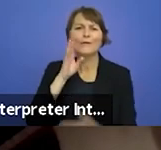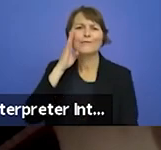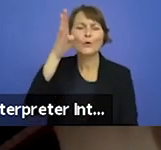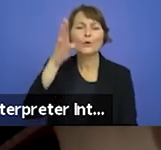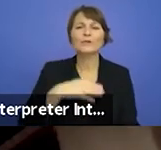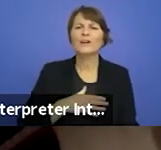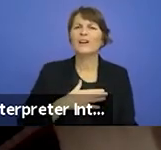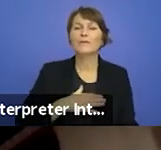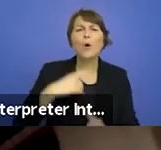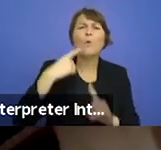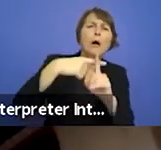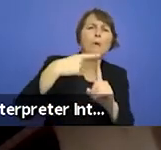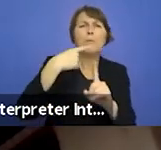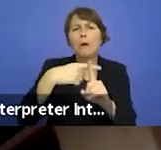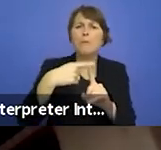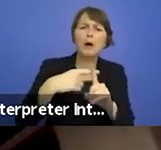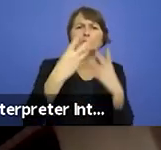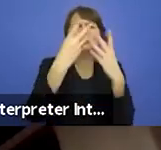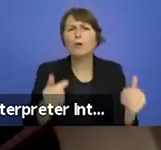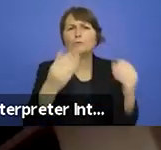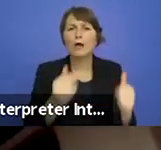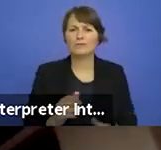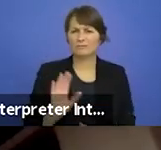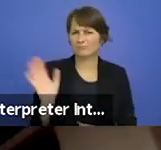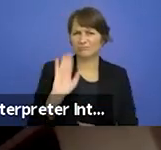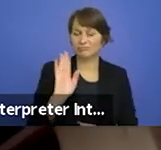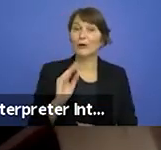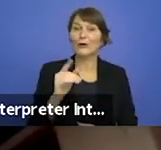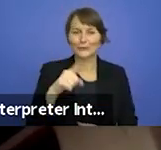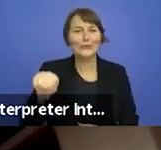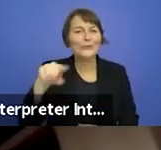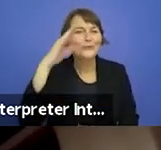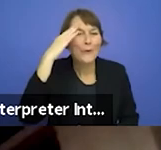offered solutions, everybody knows it's not the job of artists to offer solutions, I mean god,